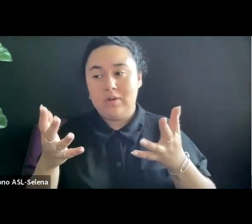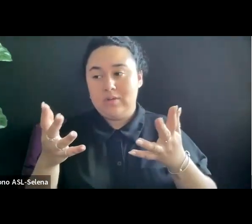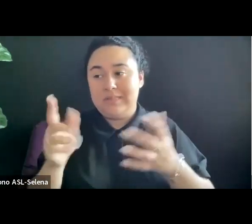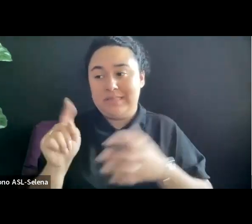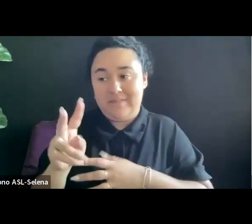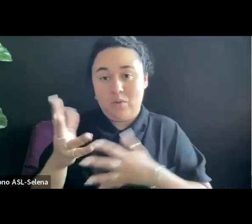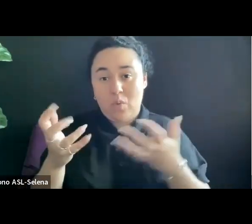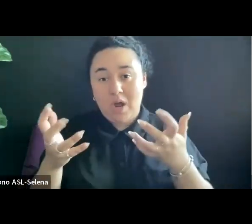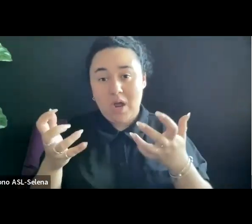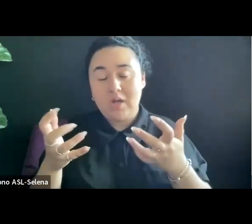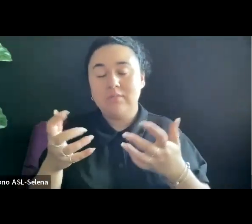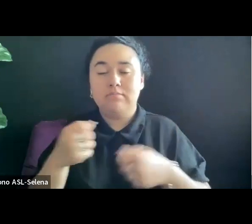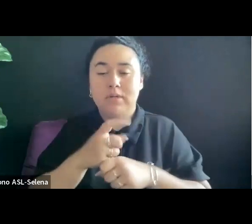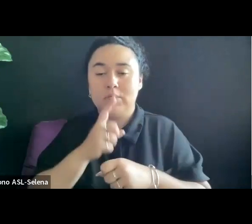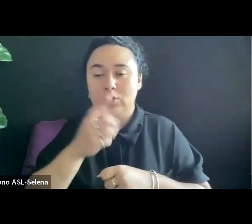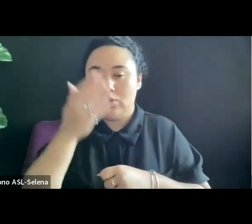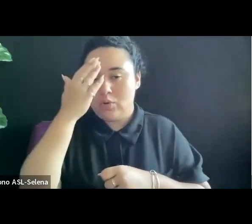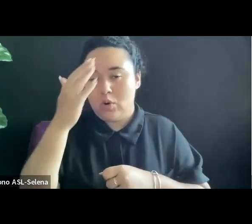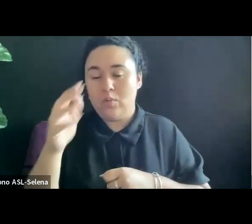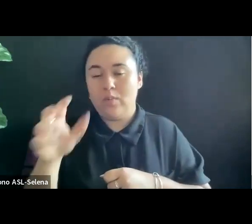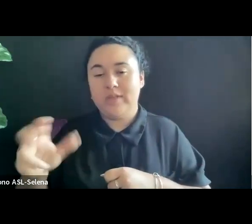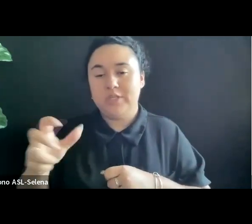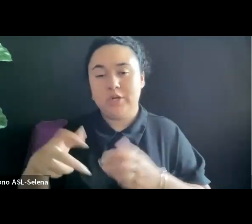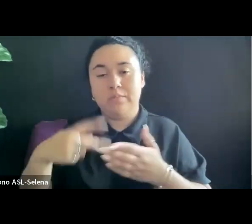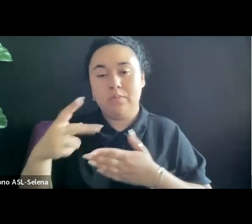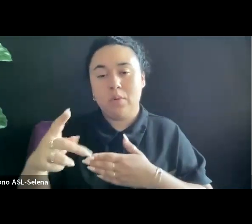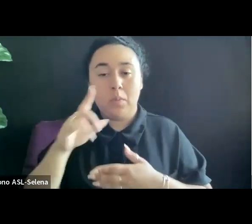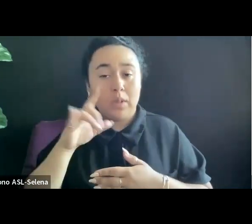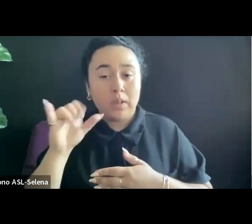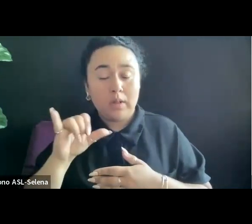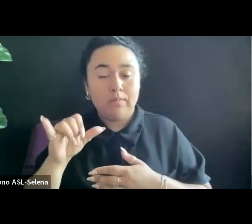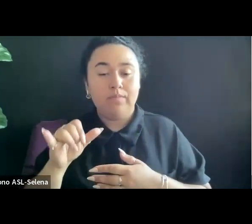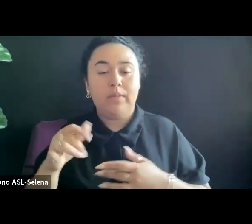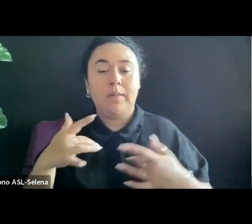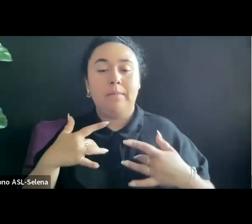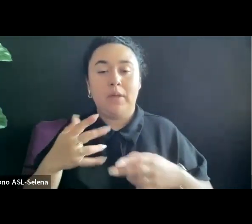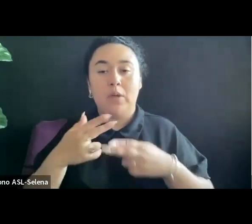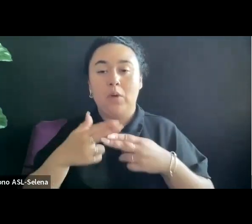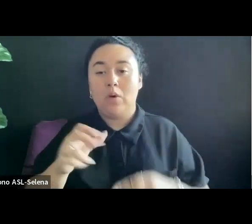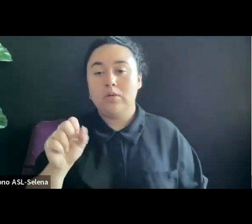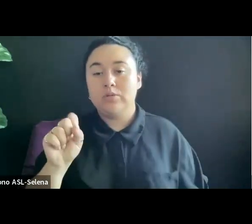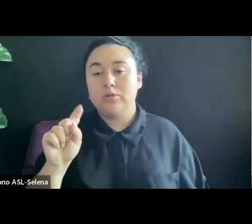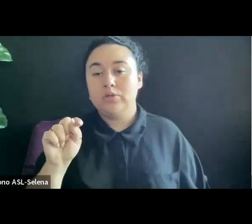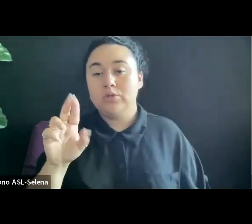WHAT THE CHANNEL PROGRAMS ARE OFTEN CALLED STRANDS AND WHAT THOSE TIME SLOTS ARE.